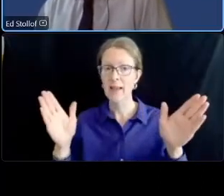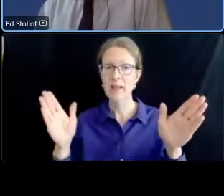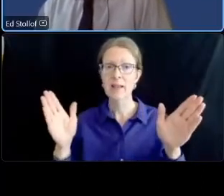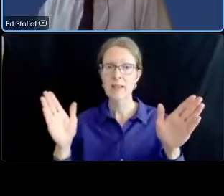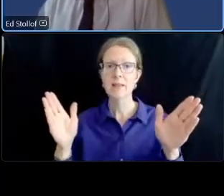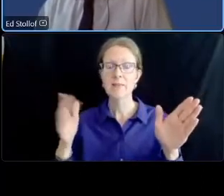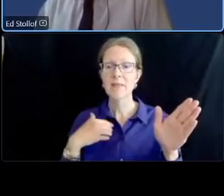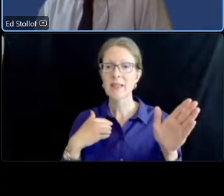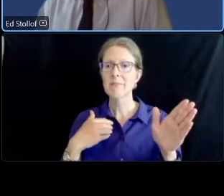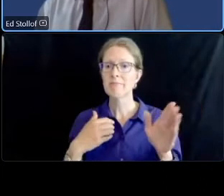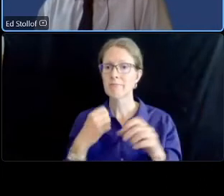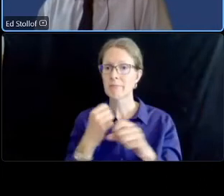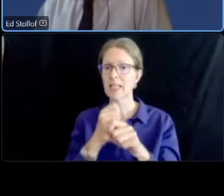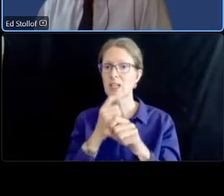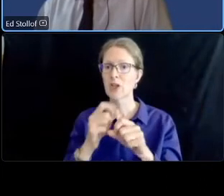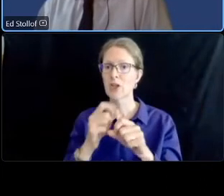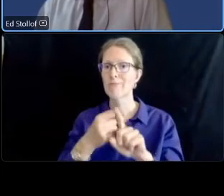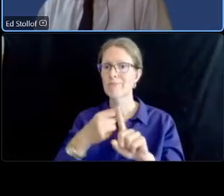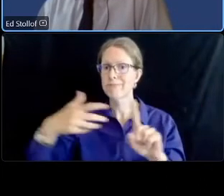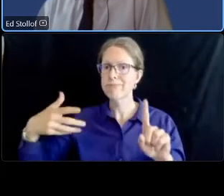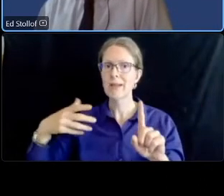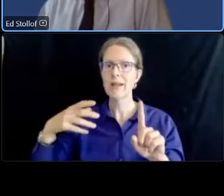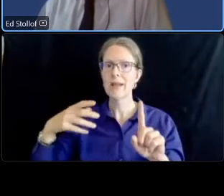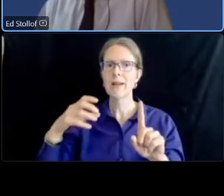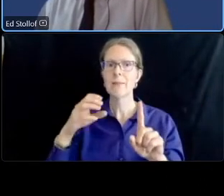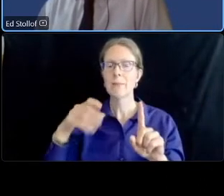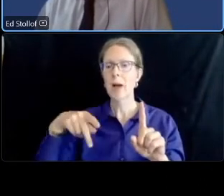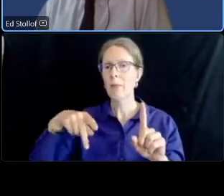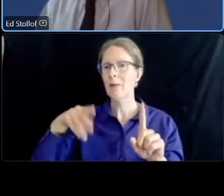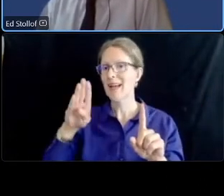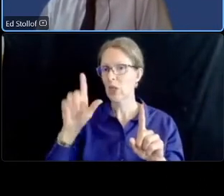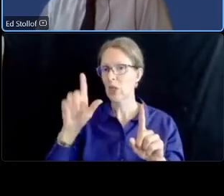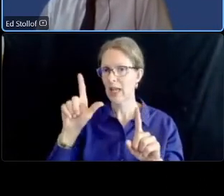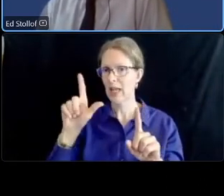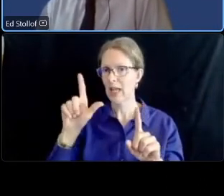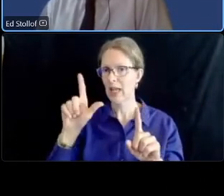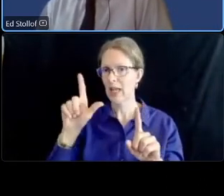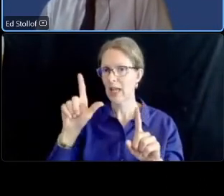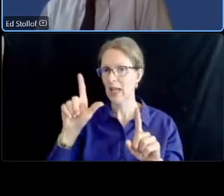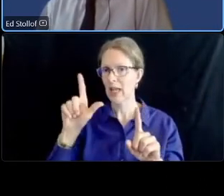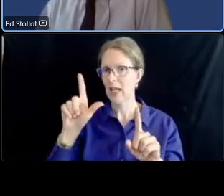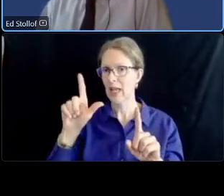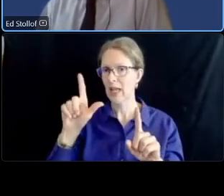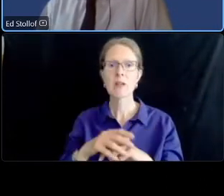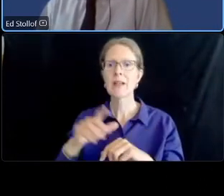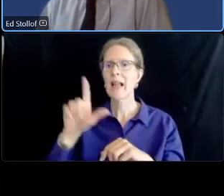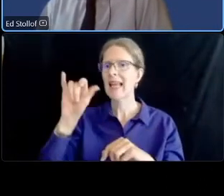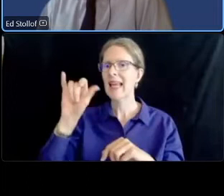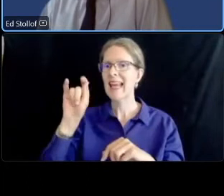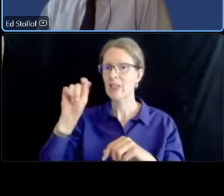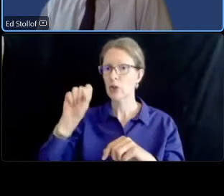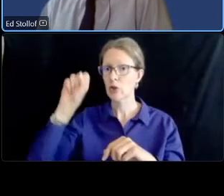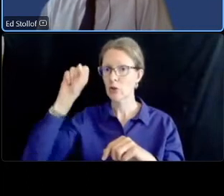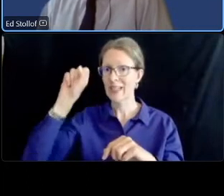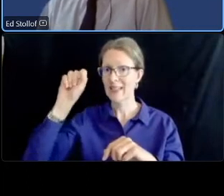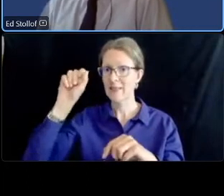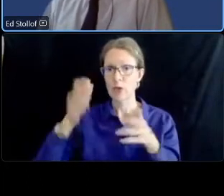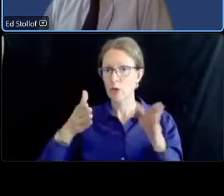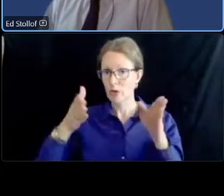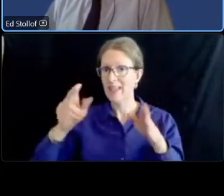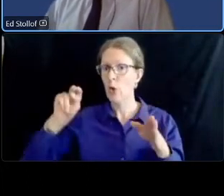north from the geisha street to south of chevy chase circle the original northern